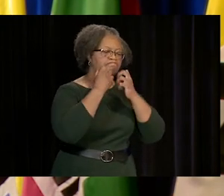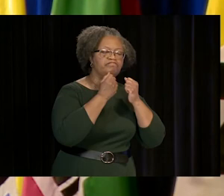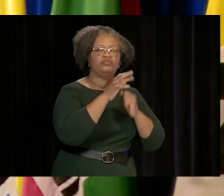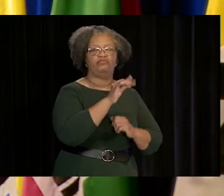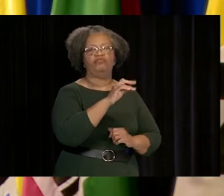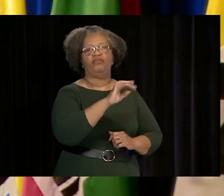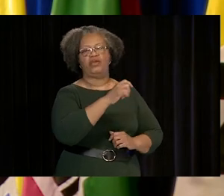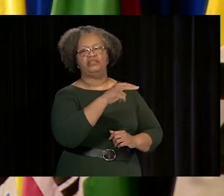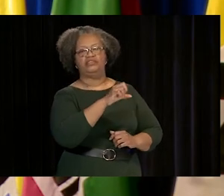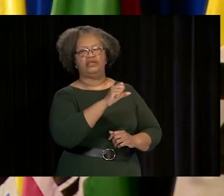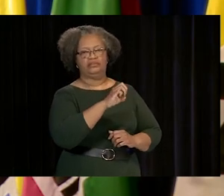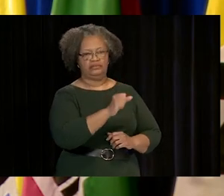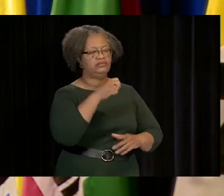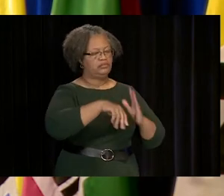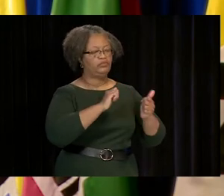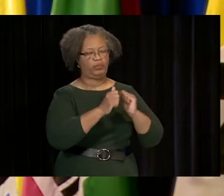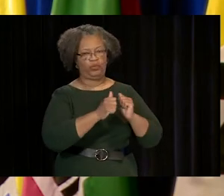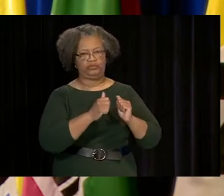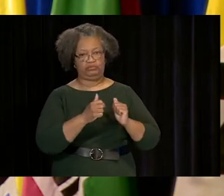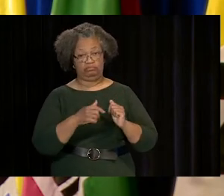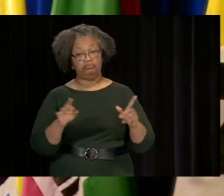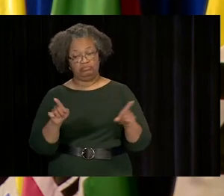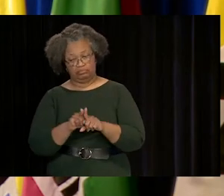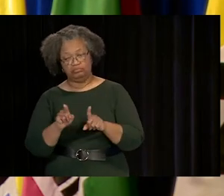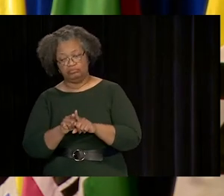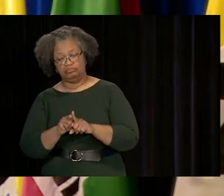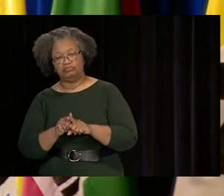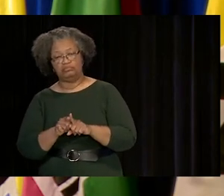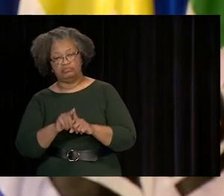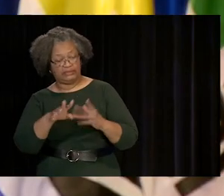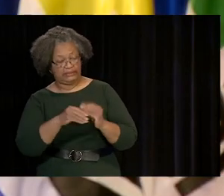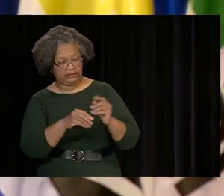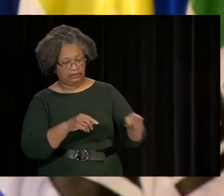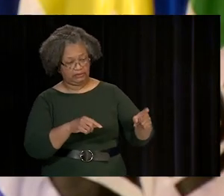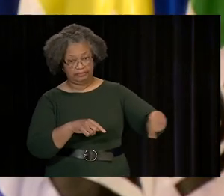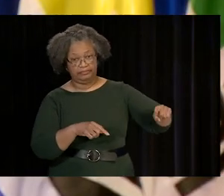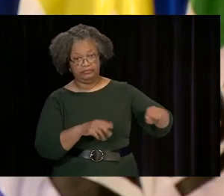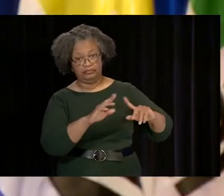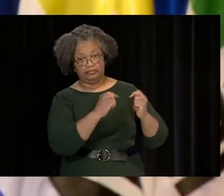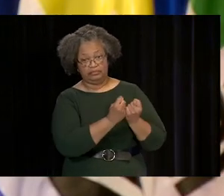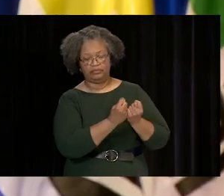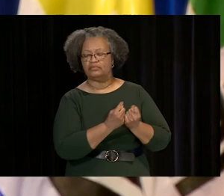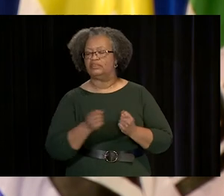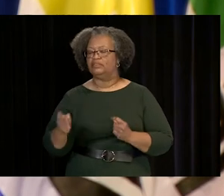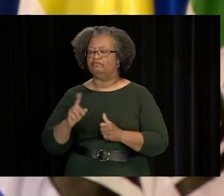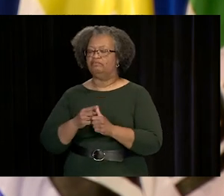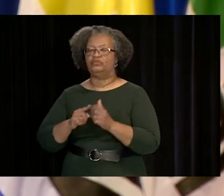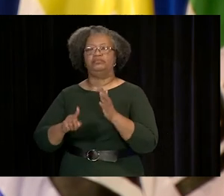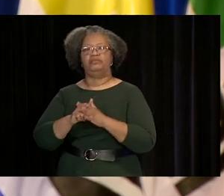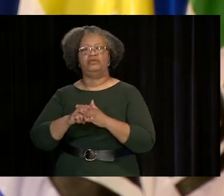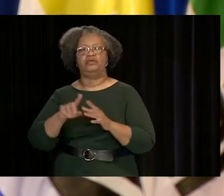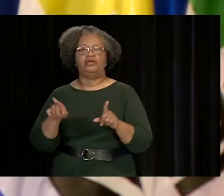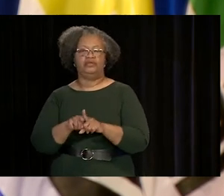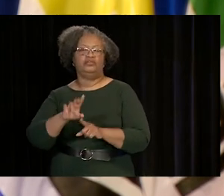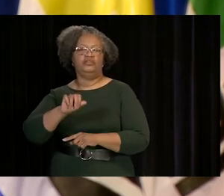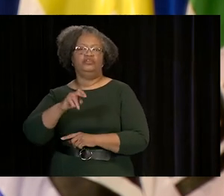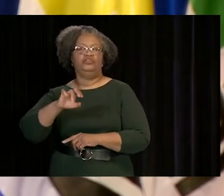OF FORBES' MOST VALUABLE FRANCHISES IN SPORTS. IN ADDITION TO THE MAVS, MARK FIRST APPEARED AS A "SHARK"